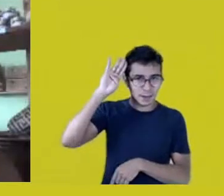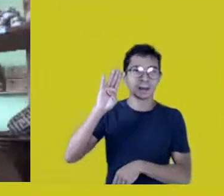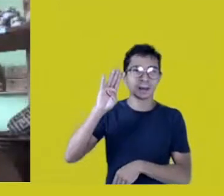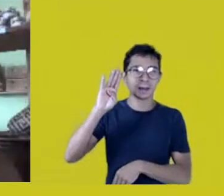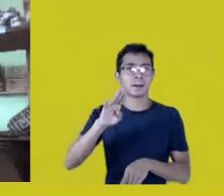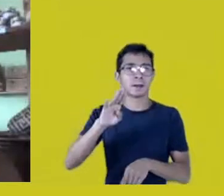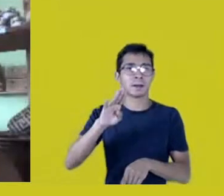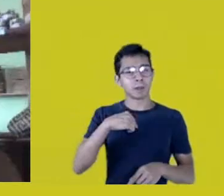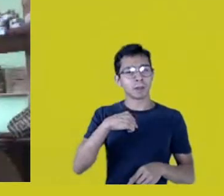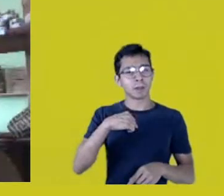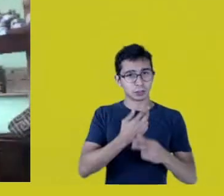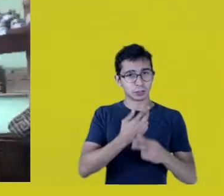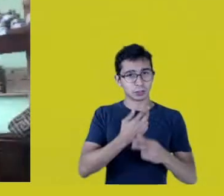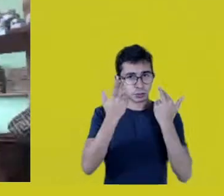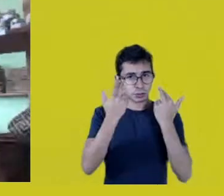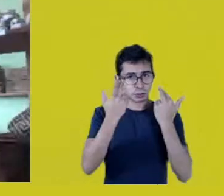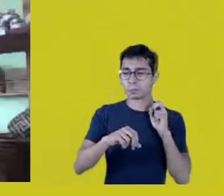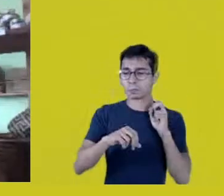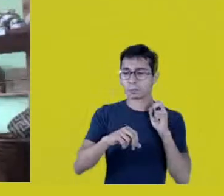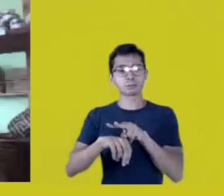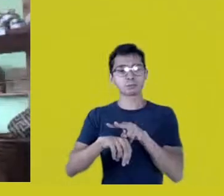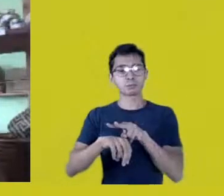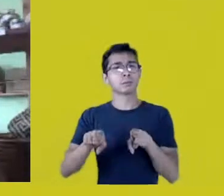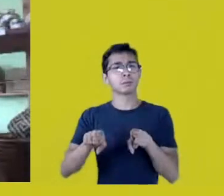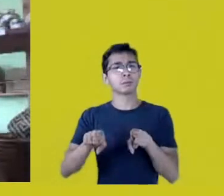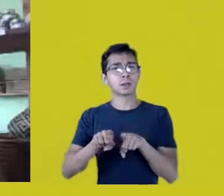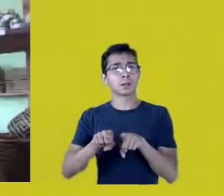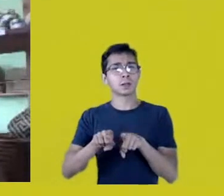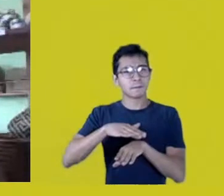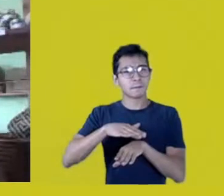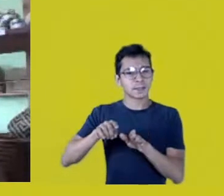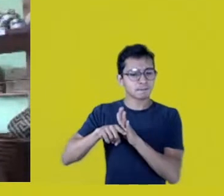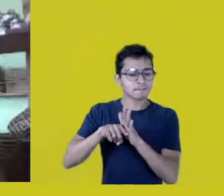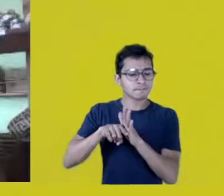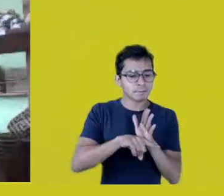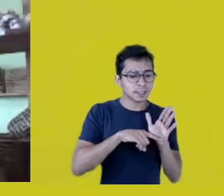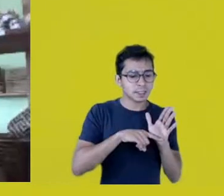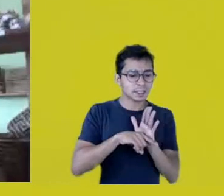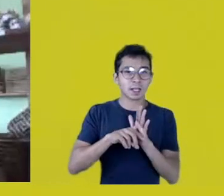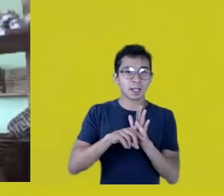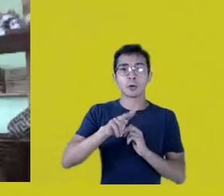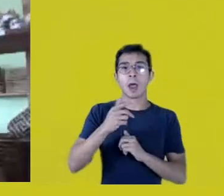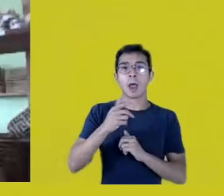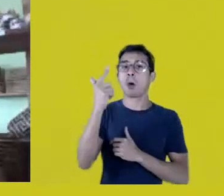to be the subjects of these researches, not only their theme.”